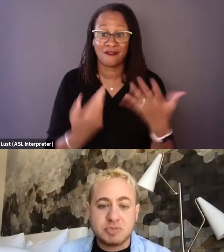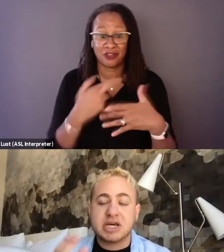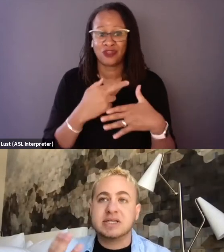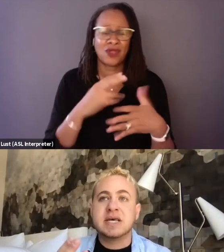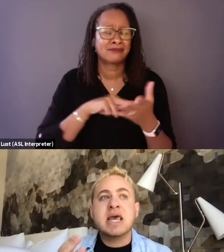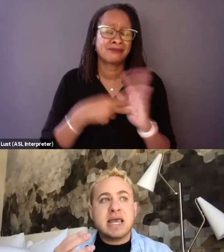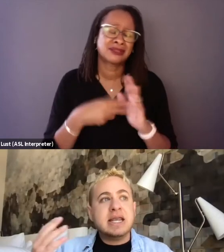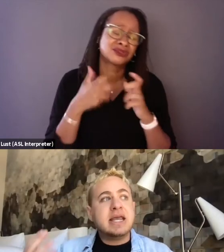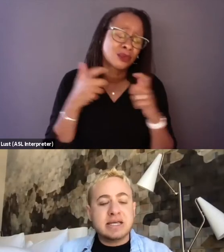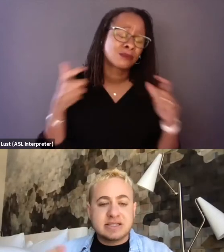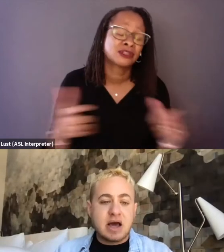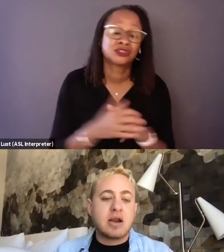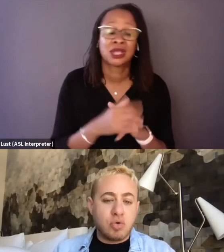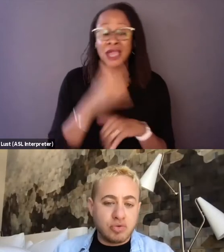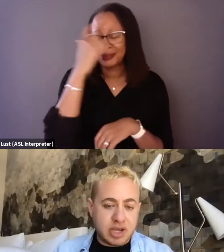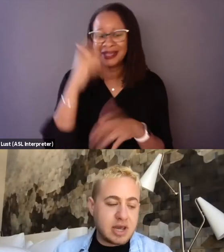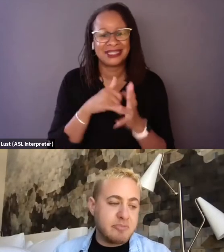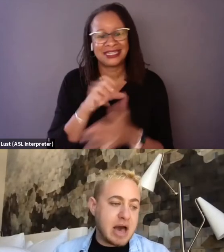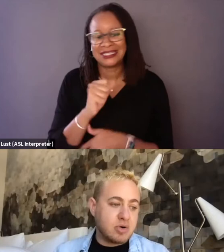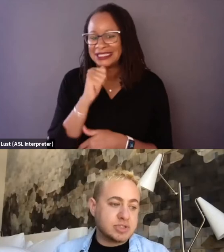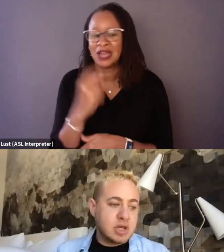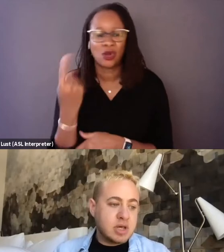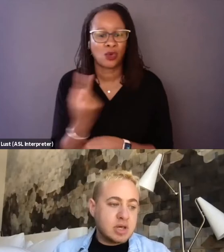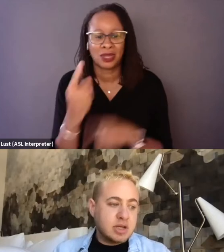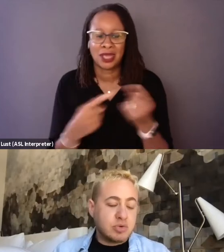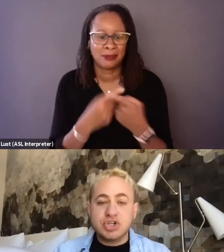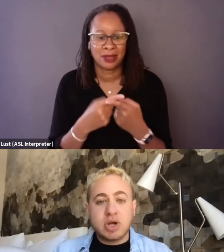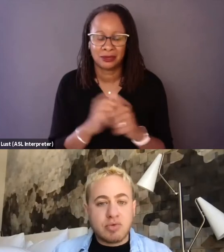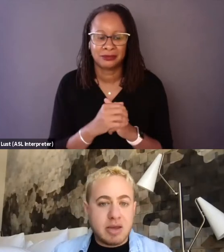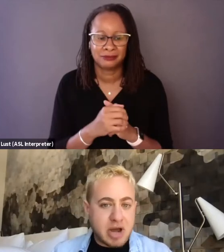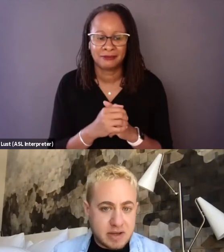because it is not only about doing right by the community,